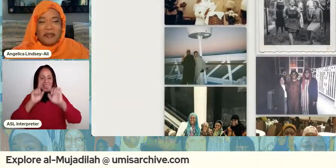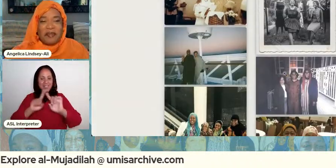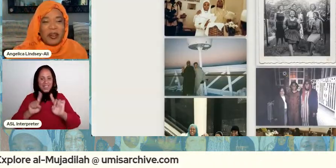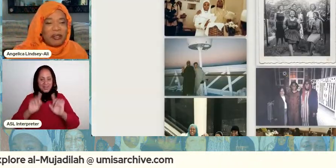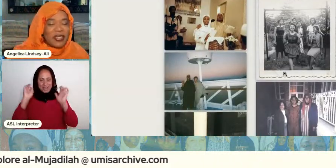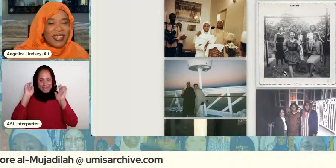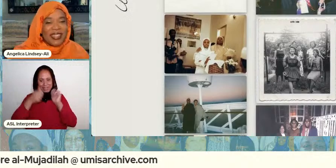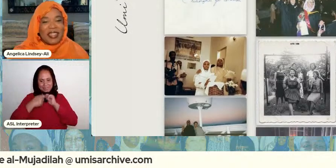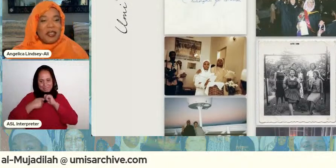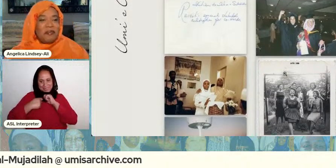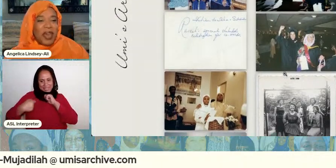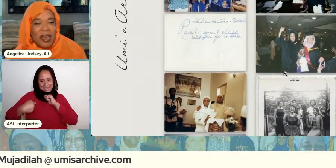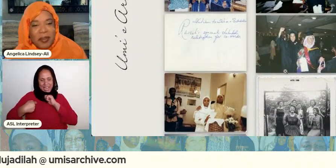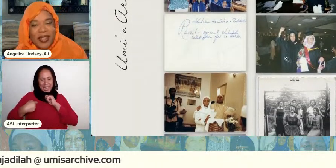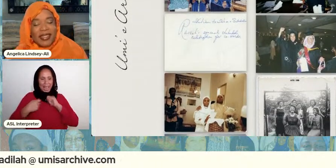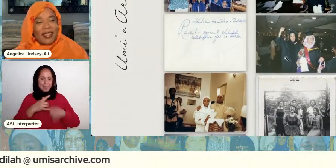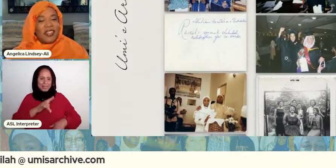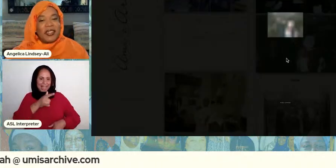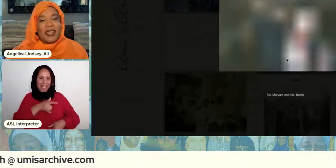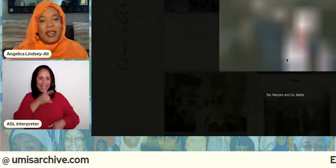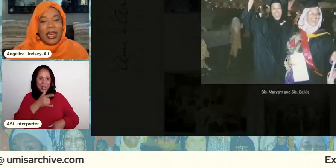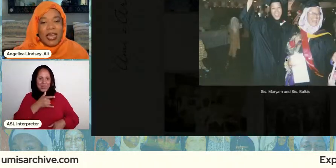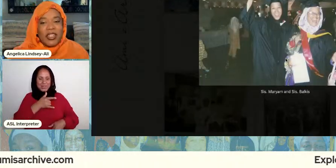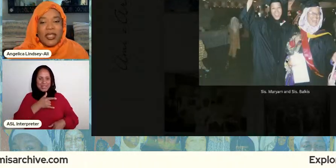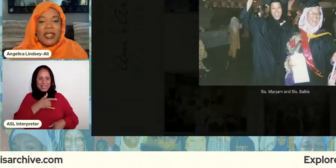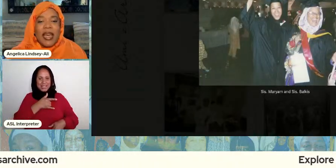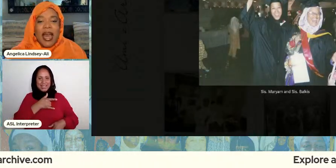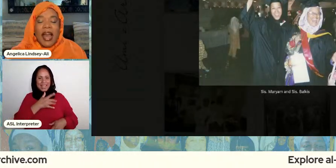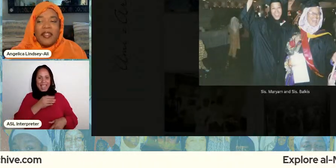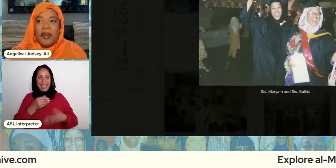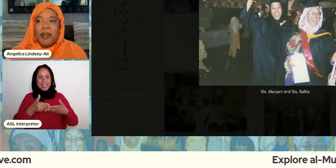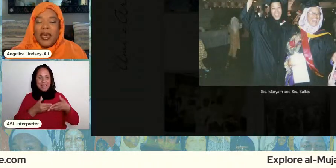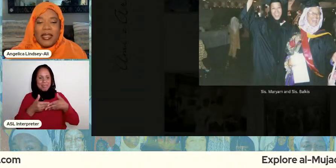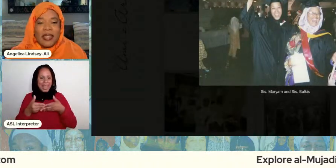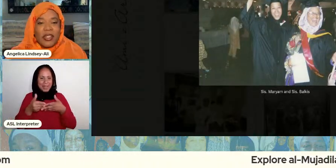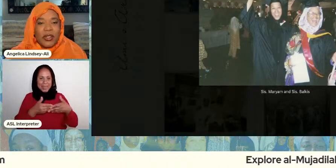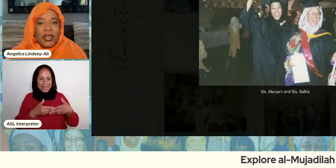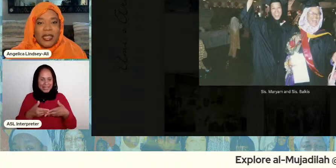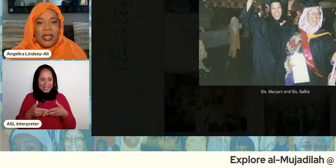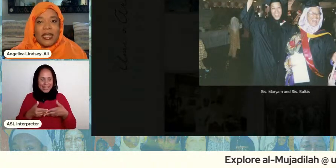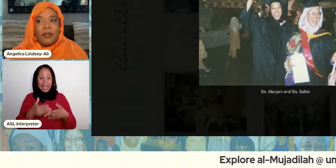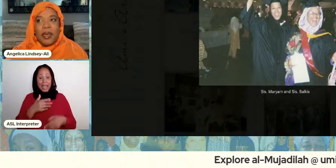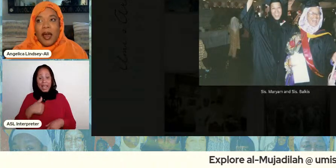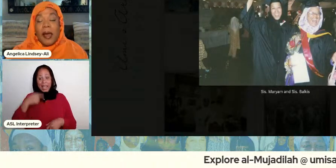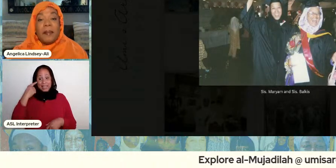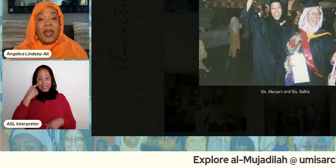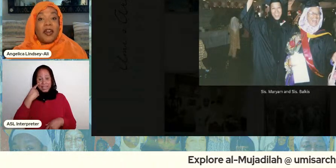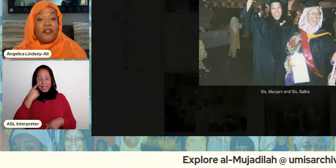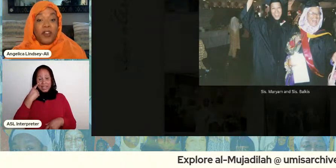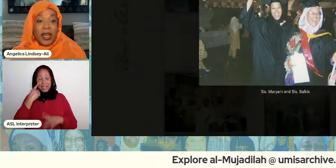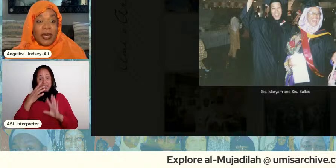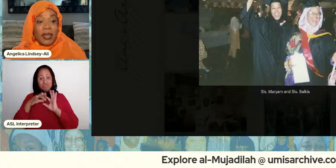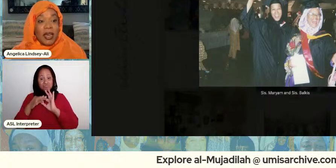the poses and the babies and just the occasions i think being sister is it's beyond being a friend